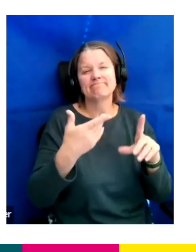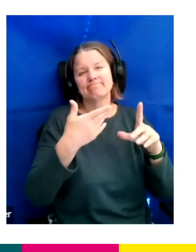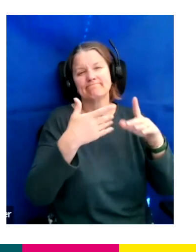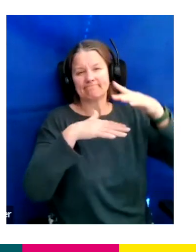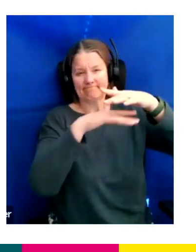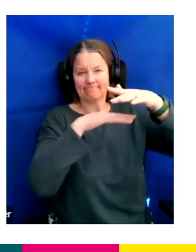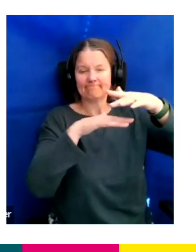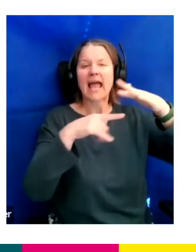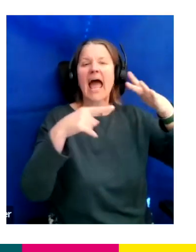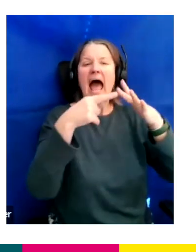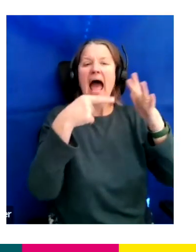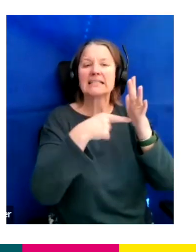studios. So we're a label within it.